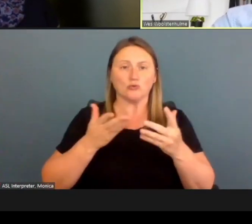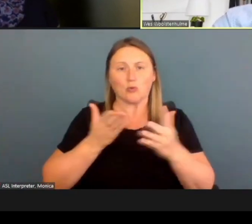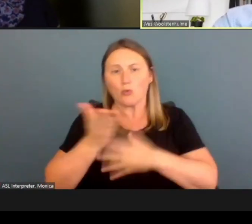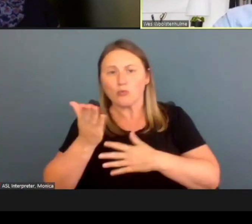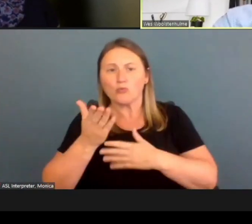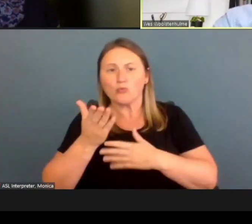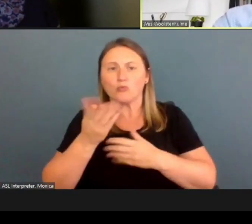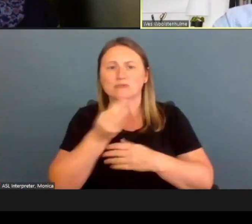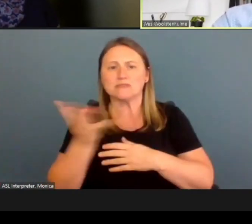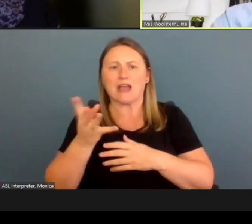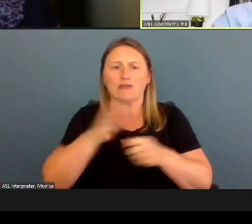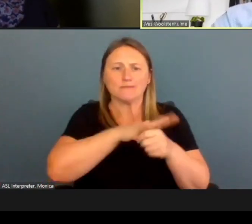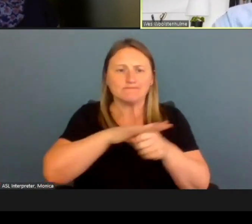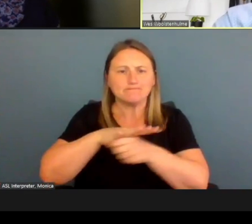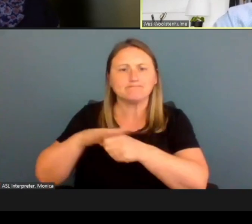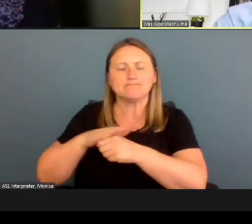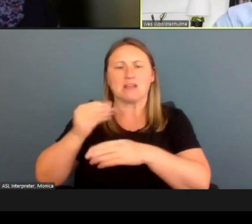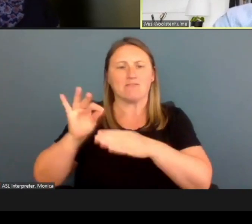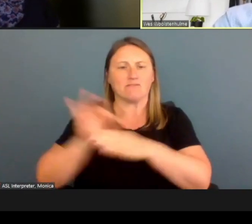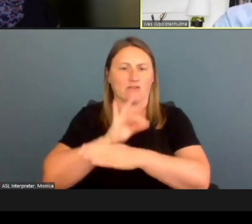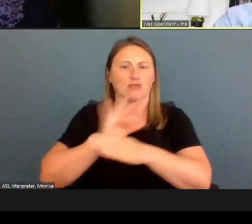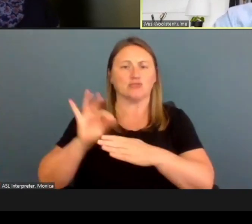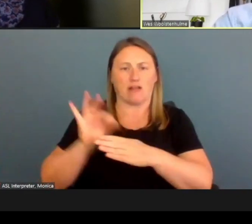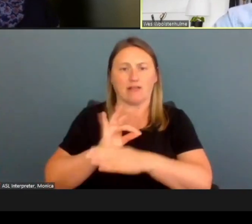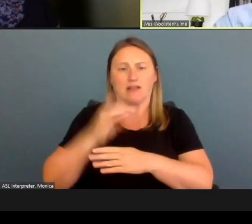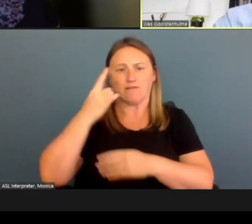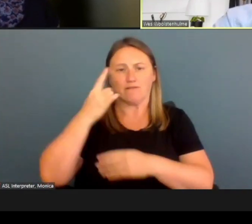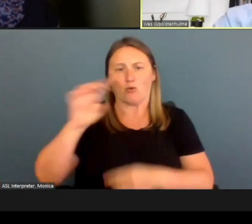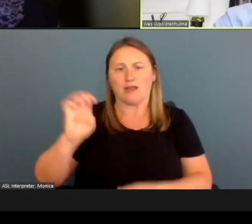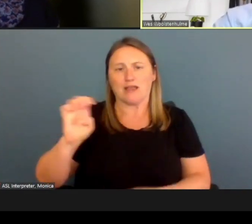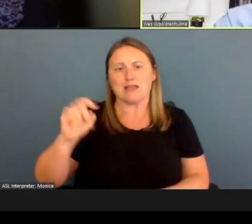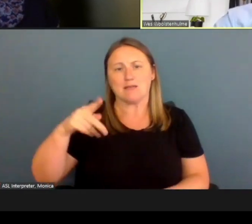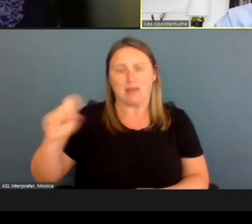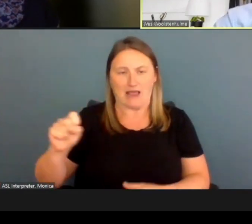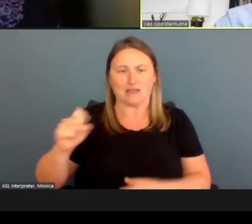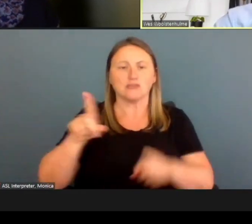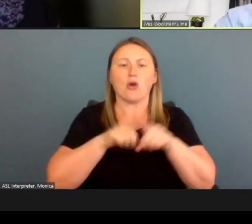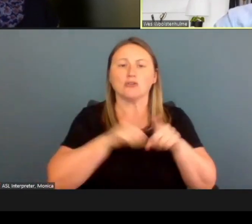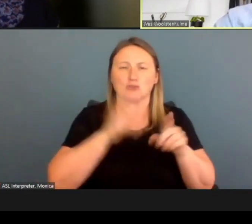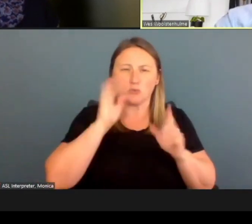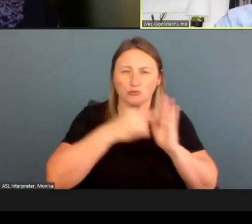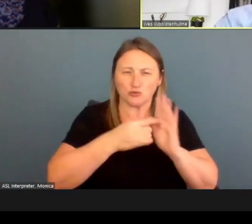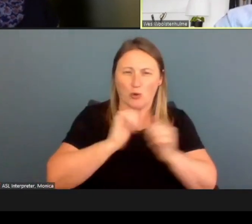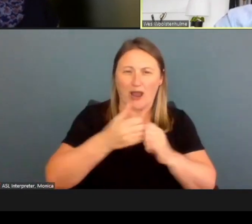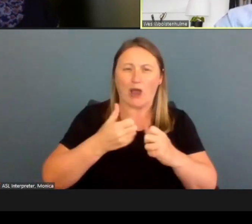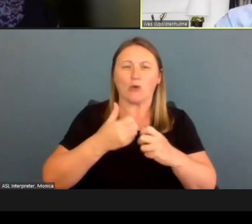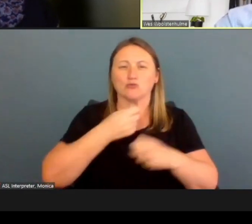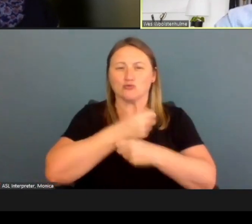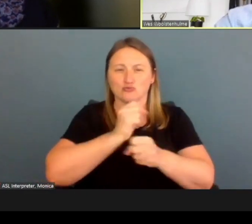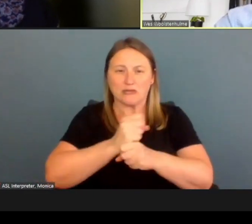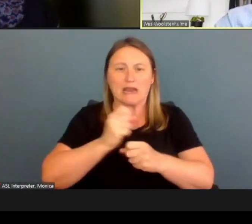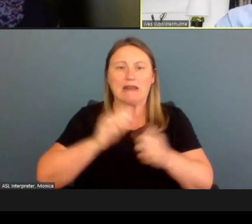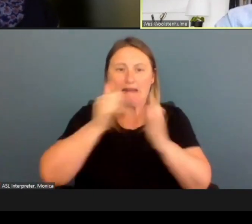and functionality of ePASS including creating an account and submitting an example application.